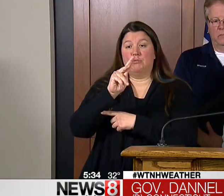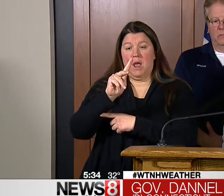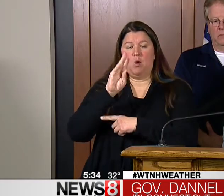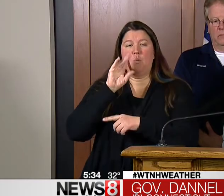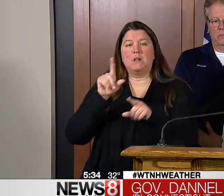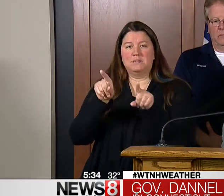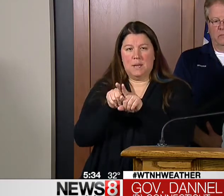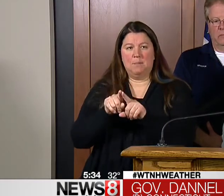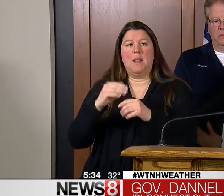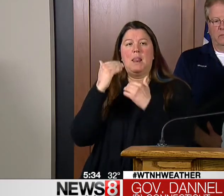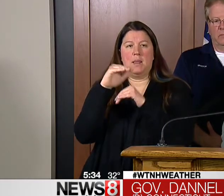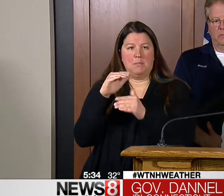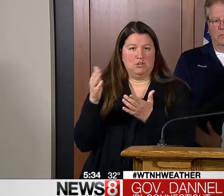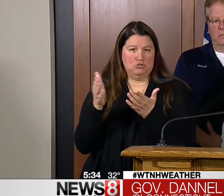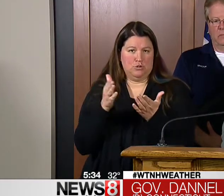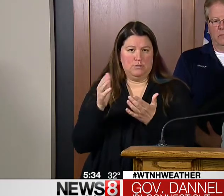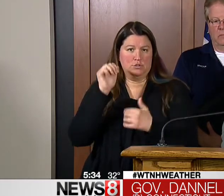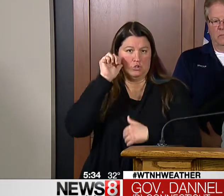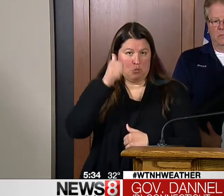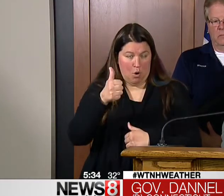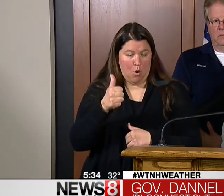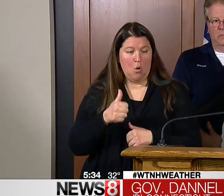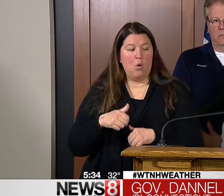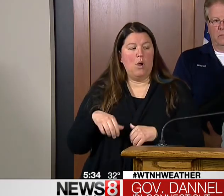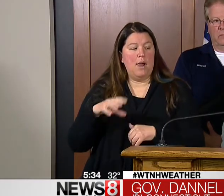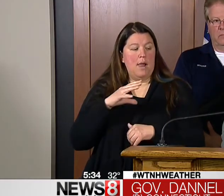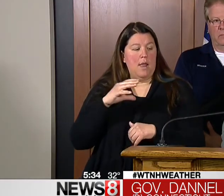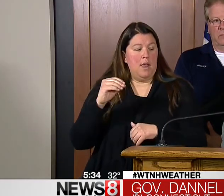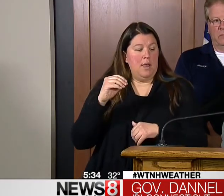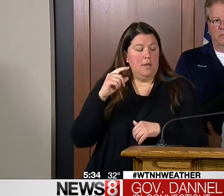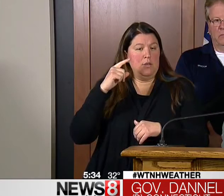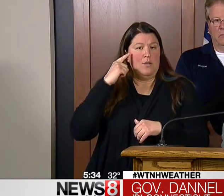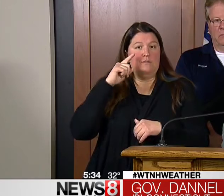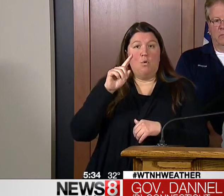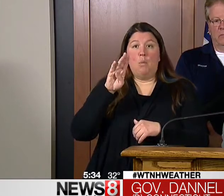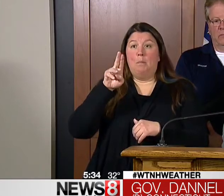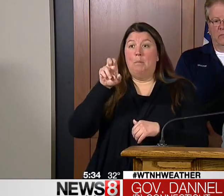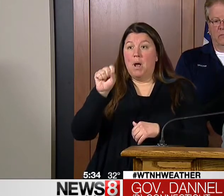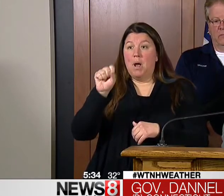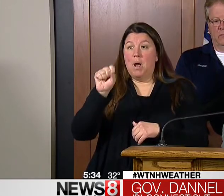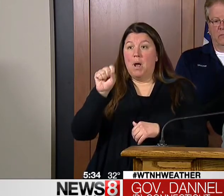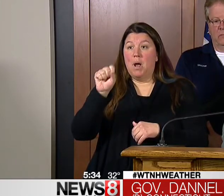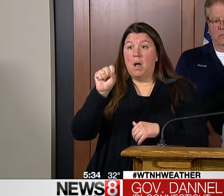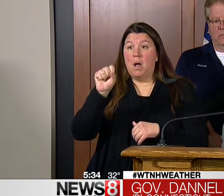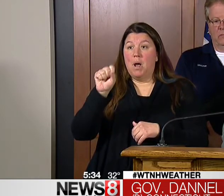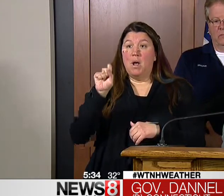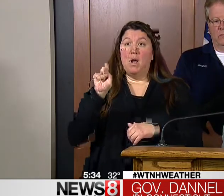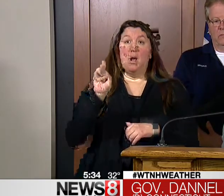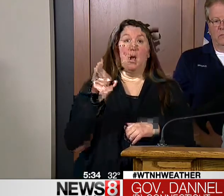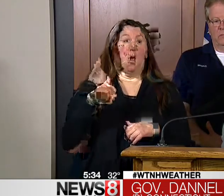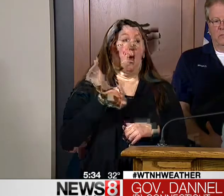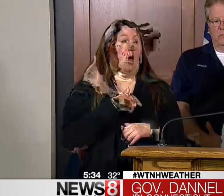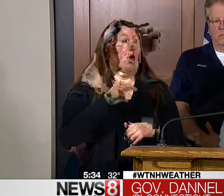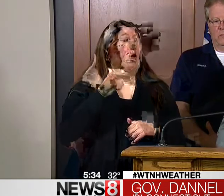GOOD PORTION OF THE EVENING TONIGHT. I WANT TO SAY TO STATE EMPLOYEES AND OTHERS, WE BELIEVE THE STATE WILL BE OPEN FOR BUSINESS TOMORROW AS REGULARLY SCHEDULED